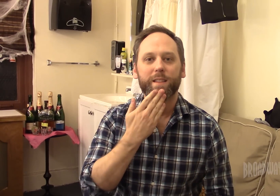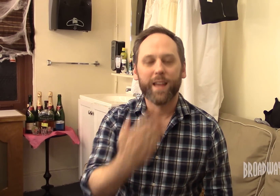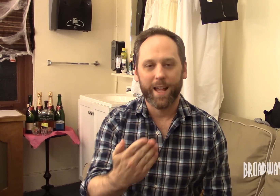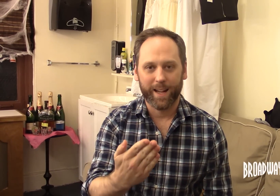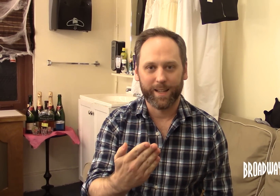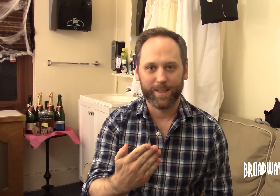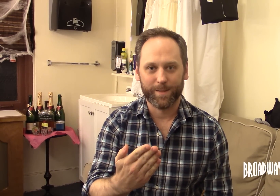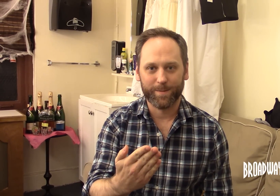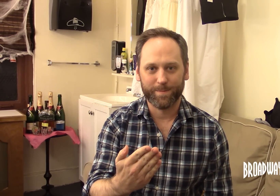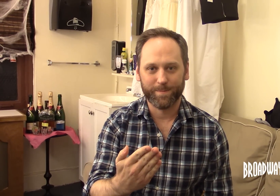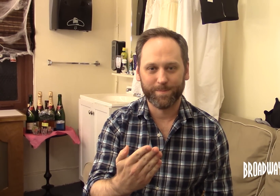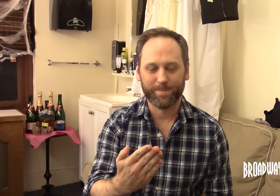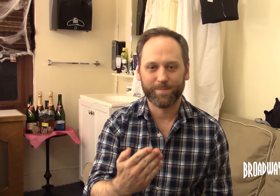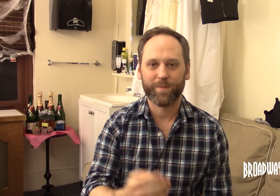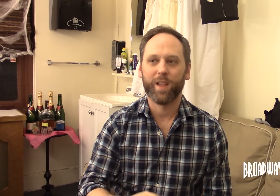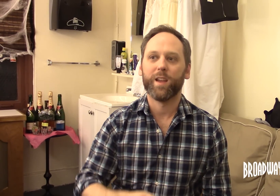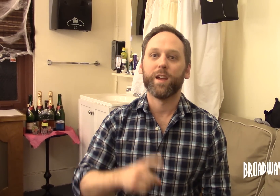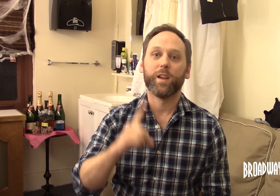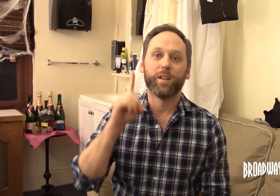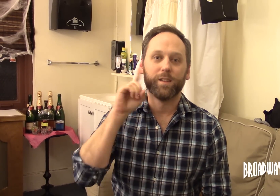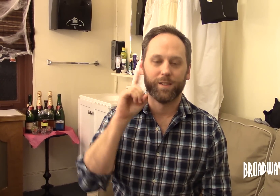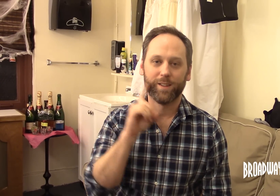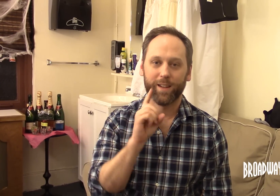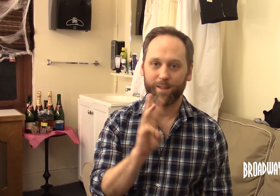to say thanks to Deaf West